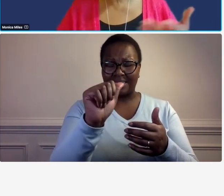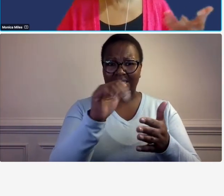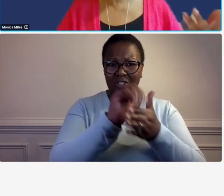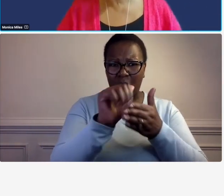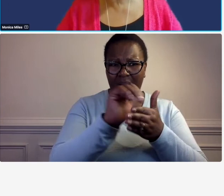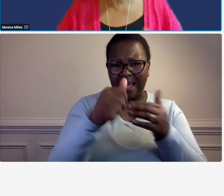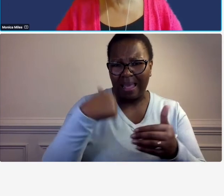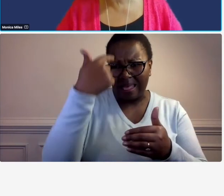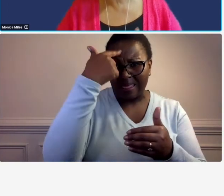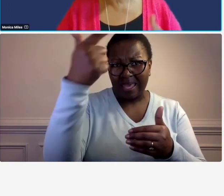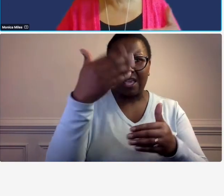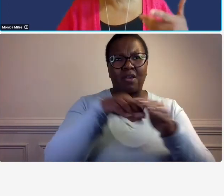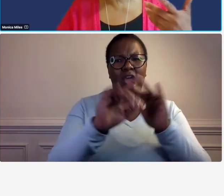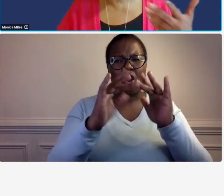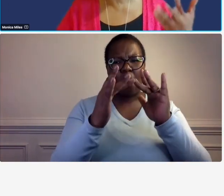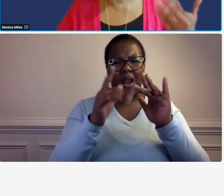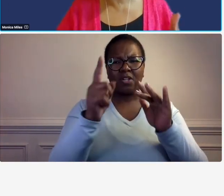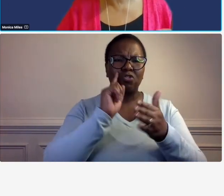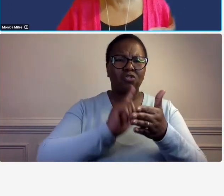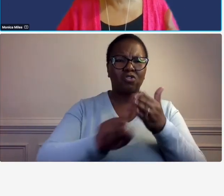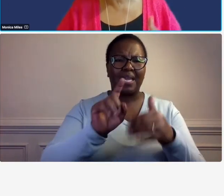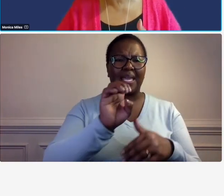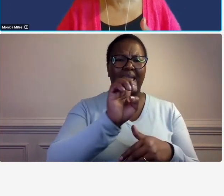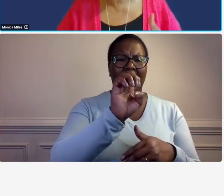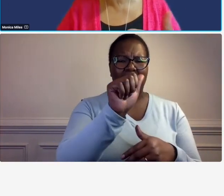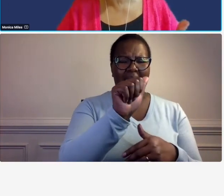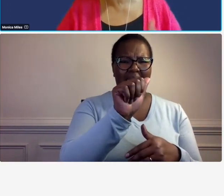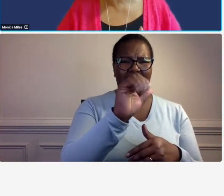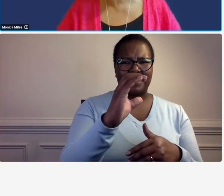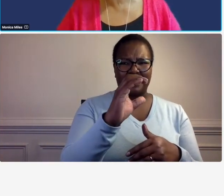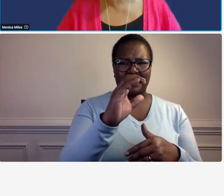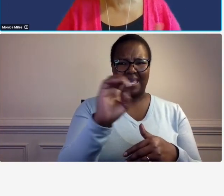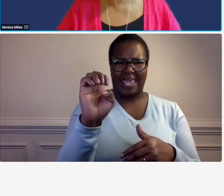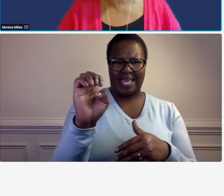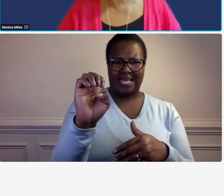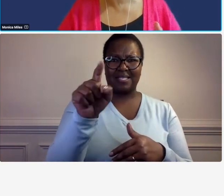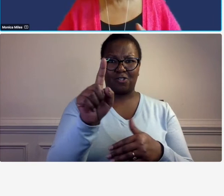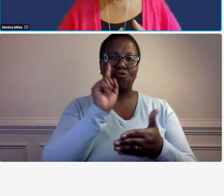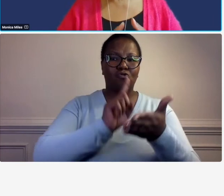you go to acecs um their link um you they'll have a copy of the guide and you have to pay for it